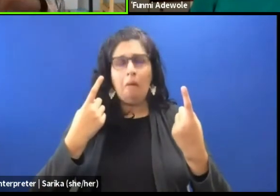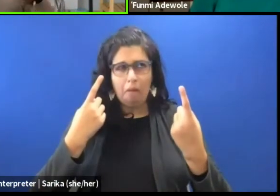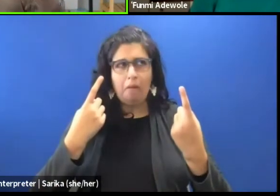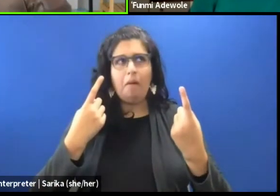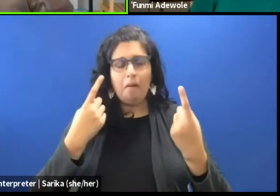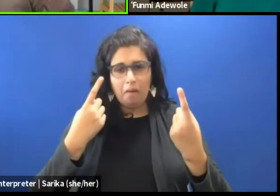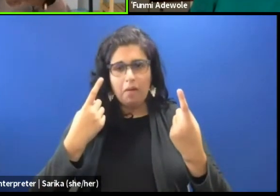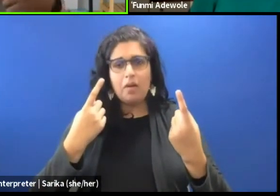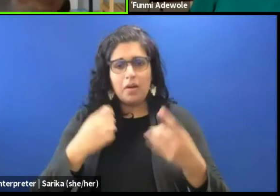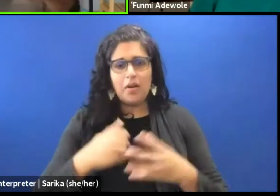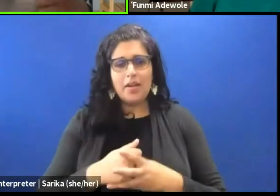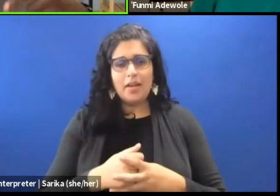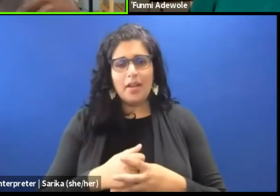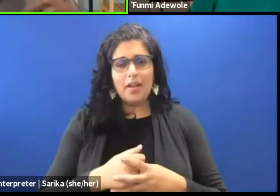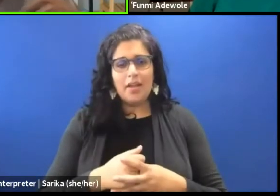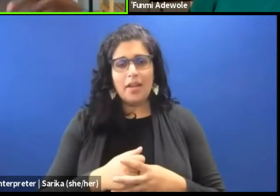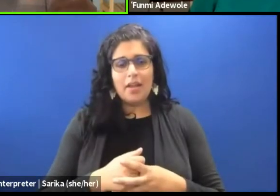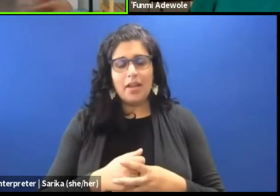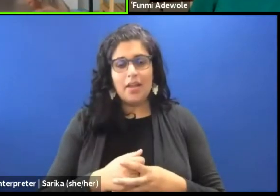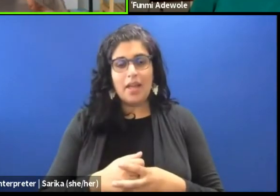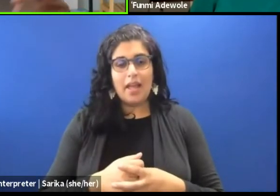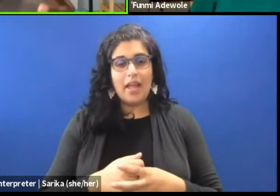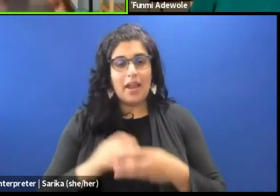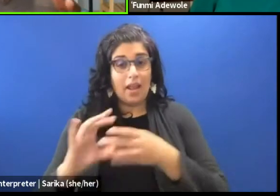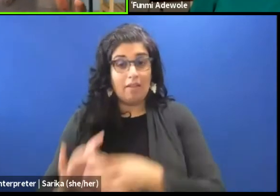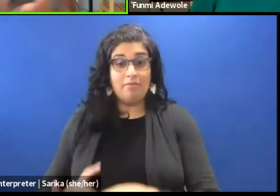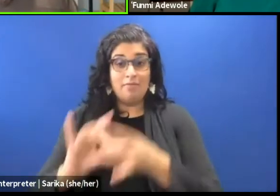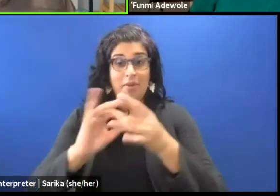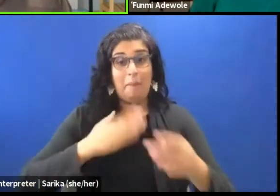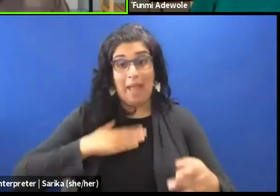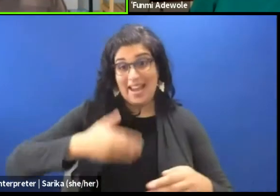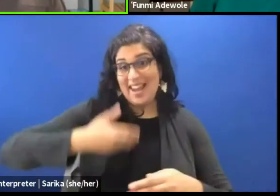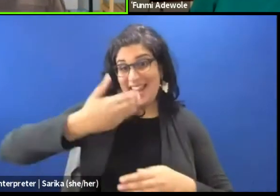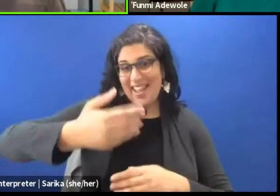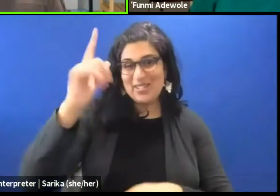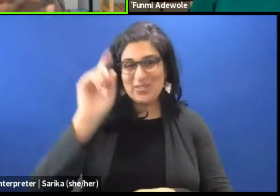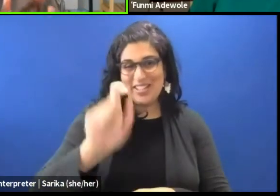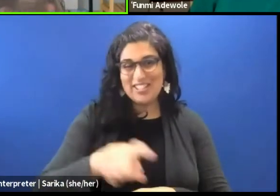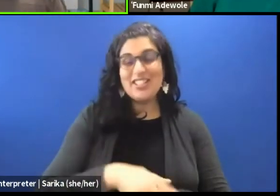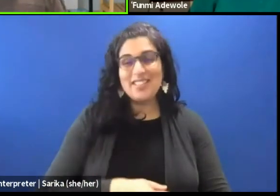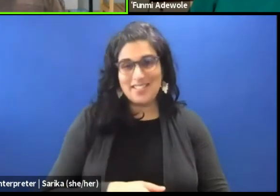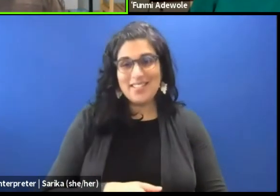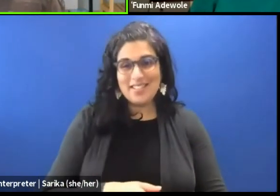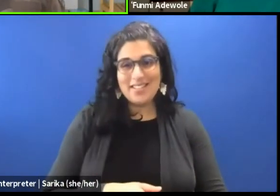And I wish you started as a springboard to actually ask my next question to you rather.